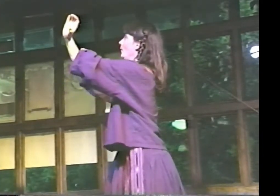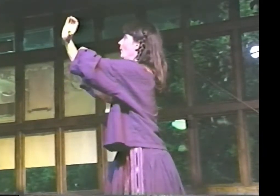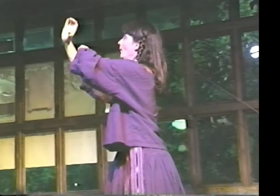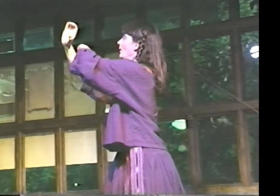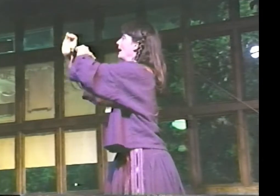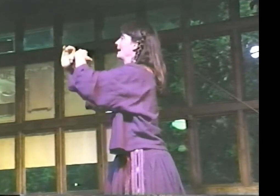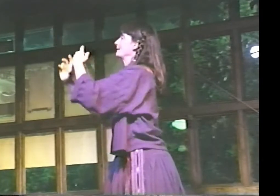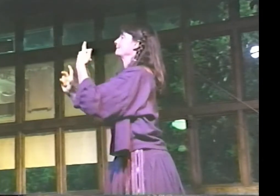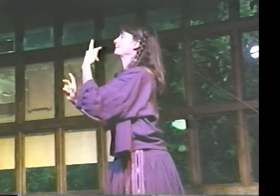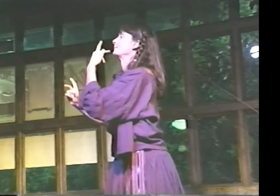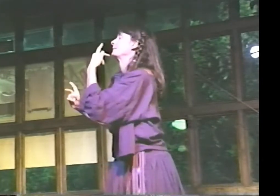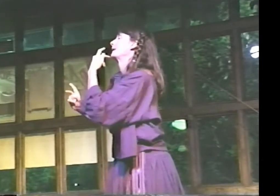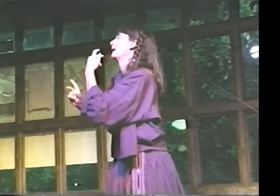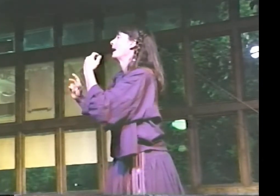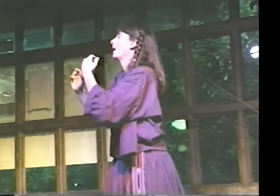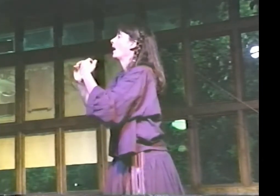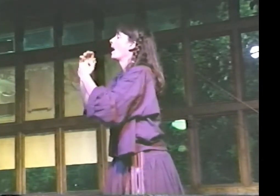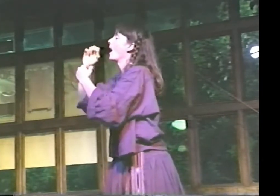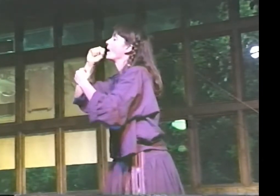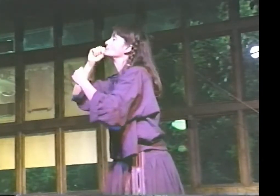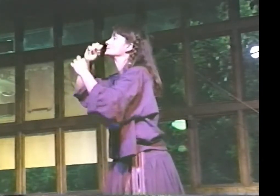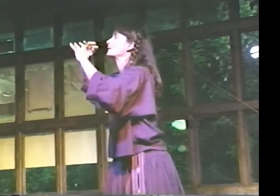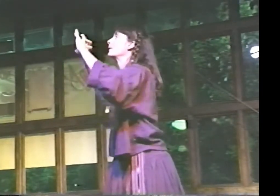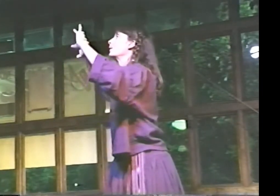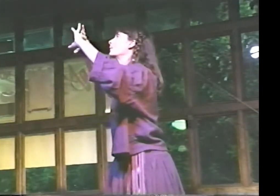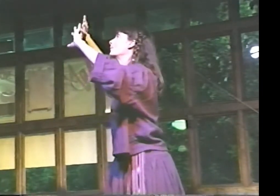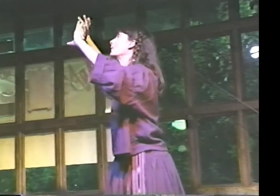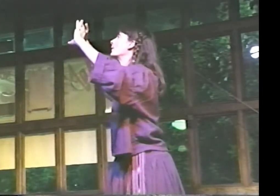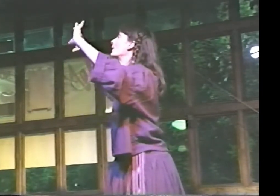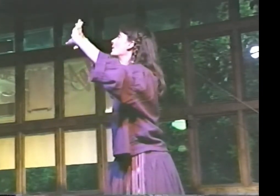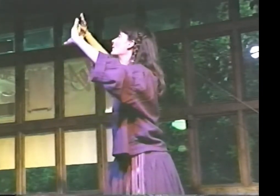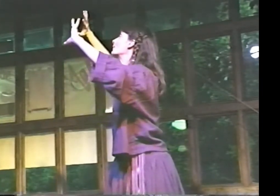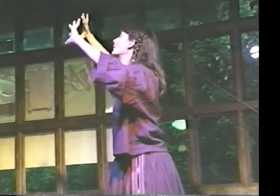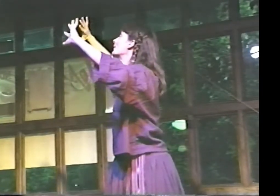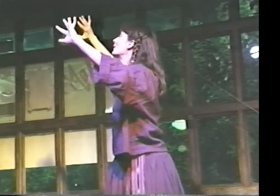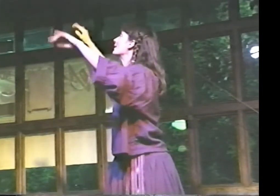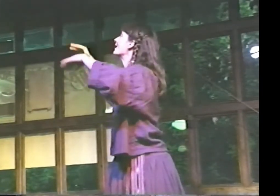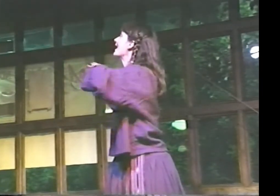YET ANOTHER SETTING SUN. PINK, ORANGE.